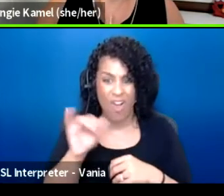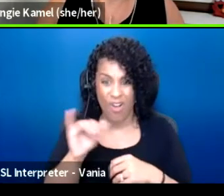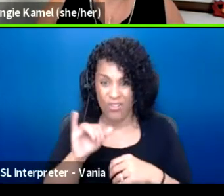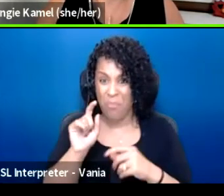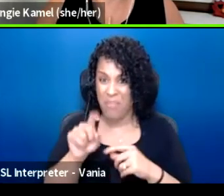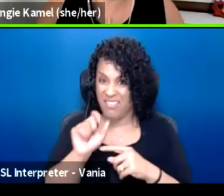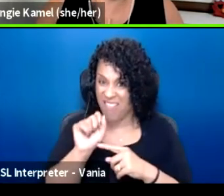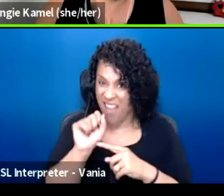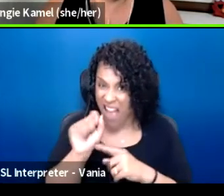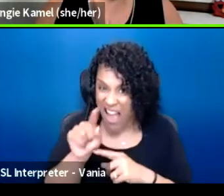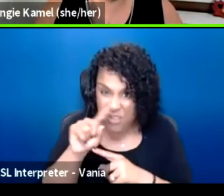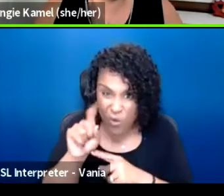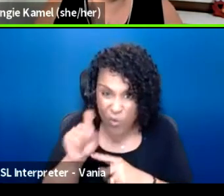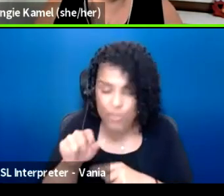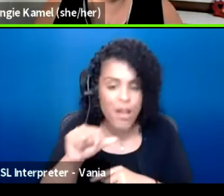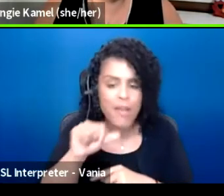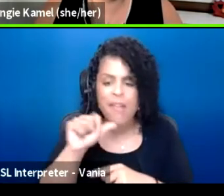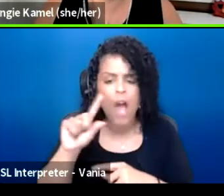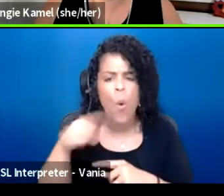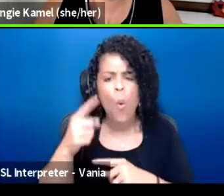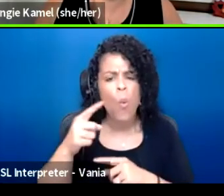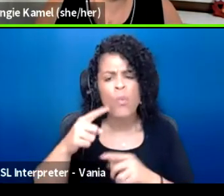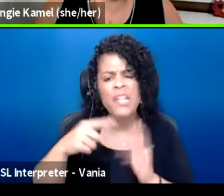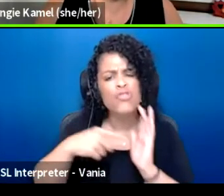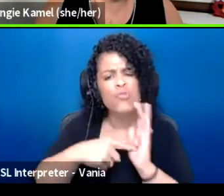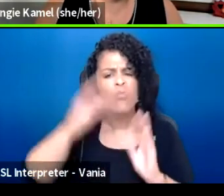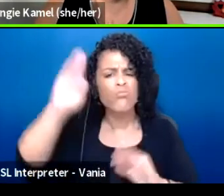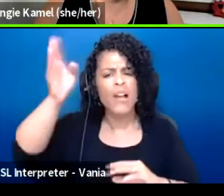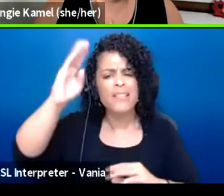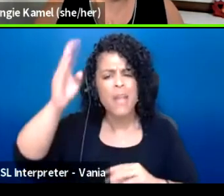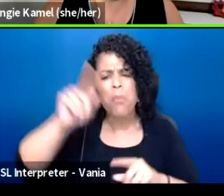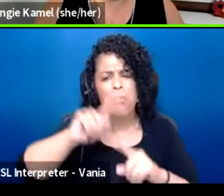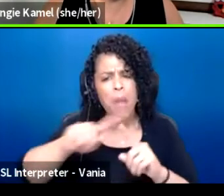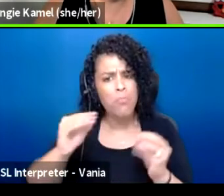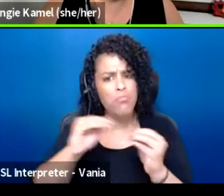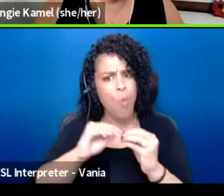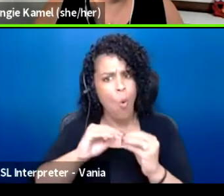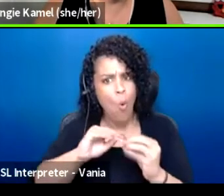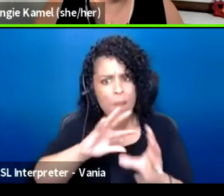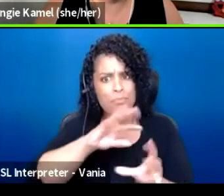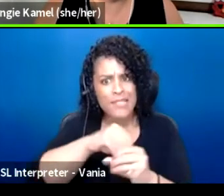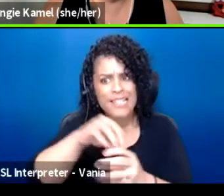And not just in a presentational way, but in a participatory way. Like we're all involved in this.